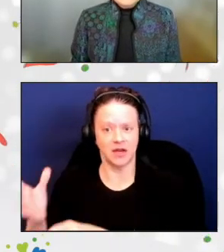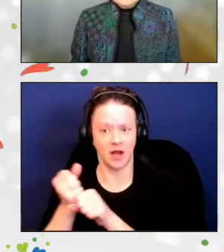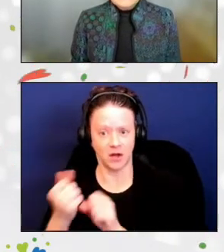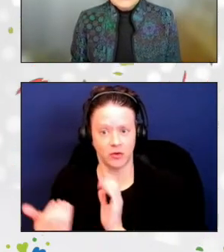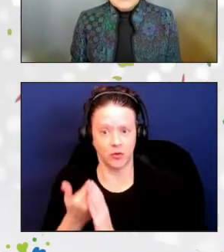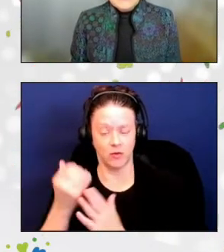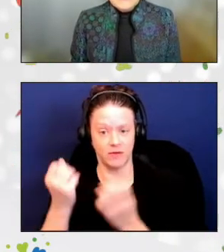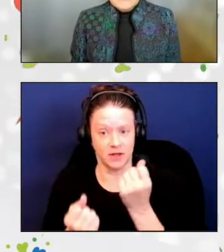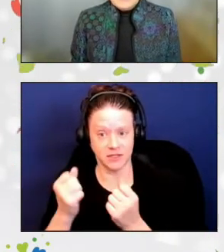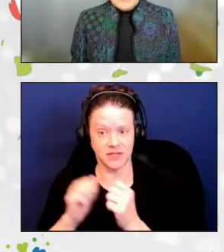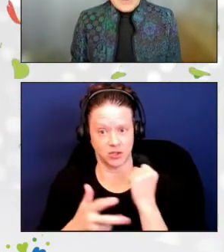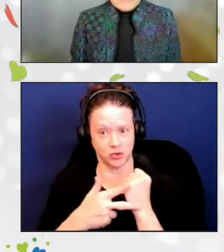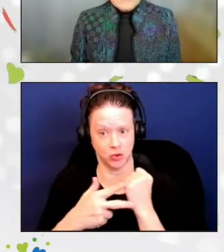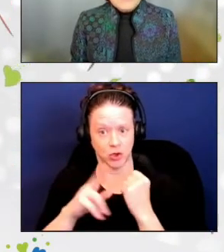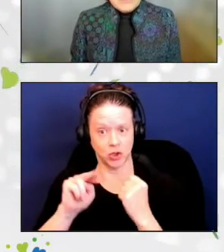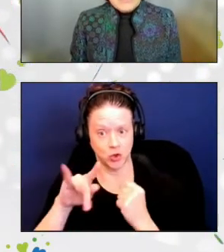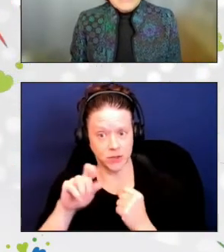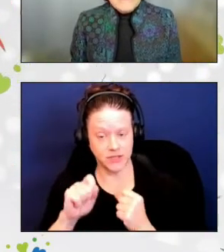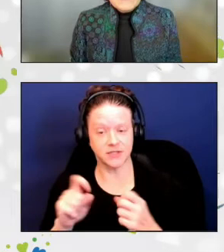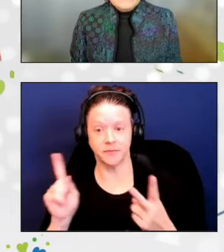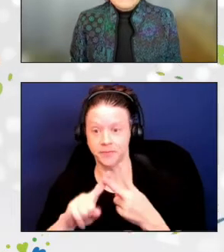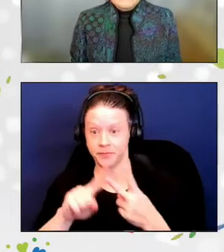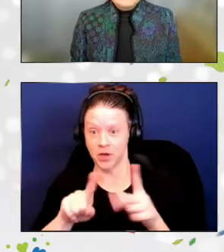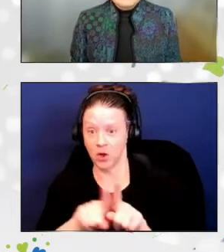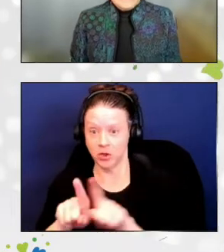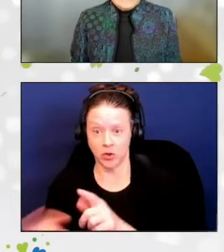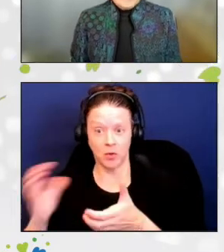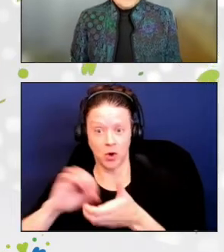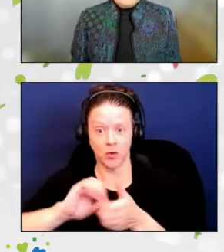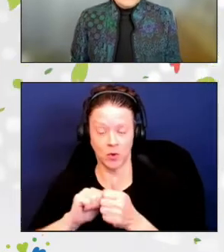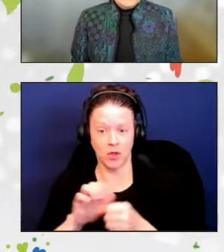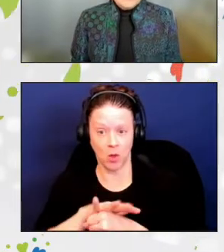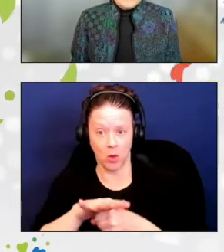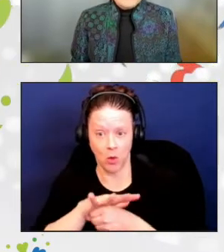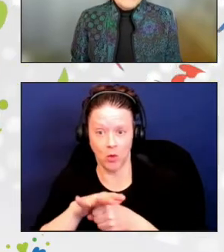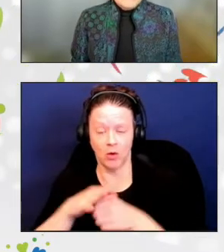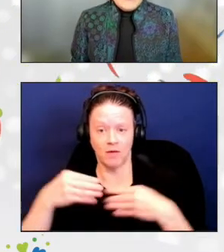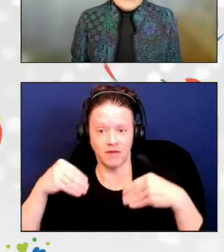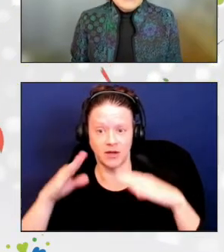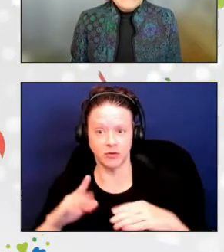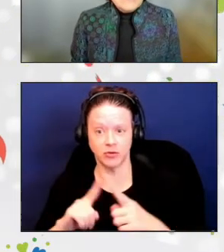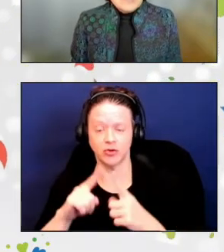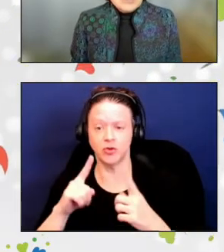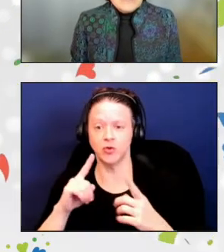In addition, he partnered with local vendors to develop and deploy Asian fusion